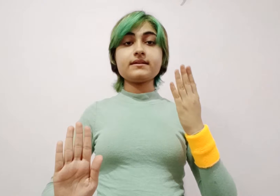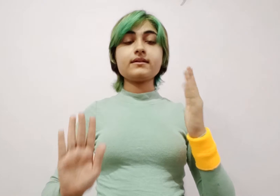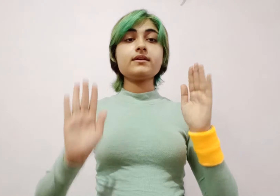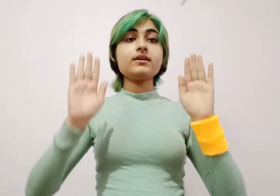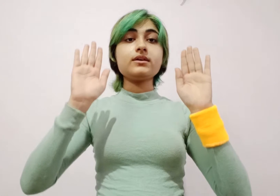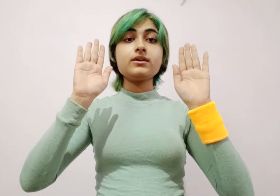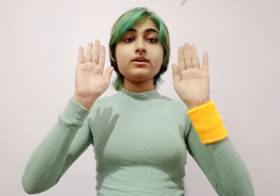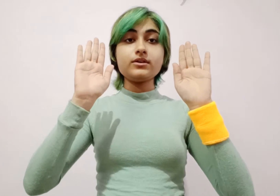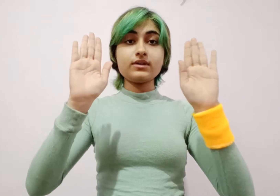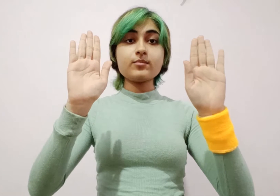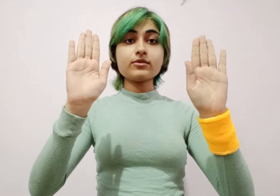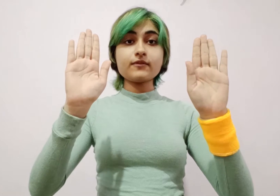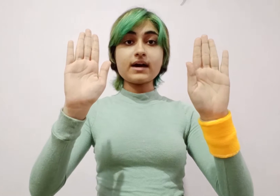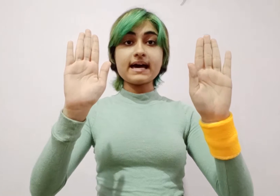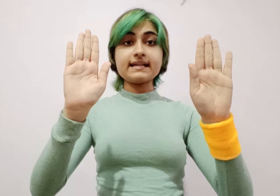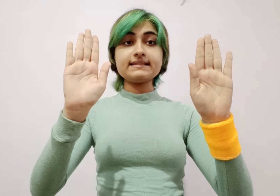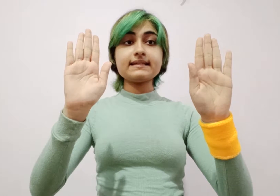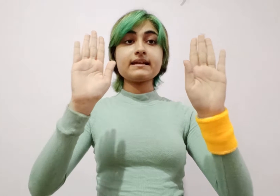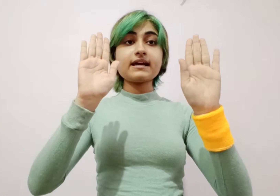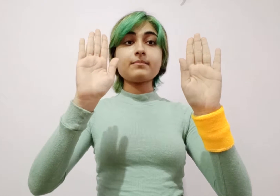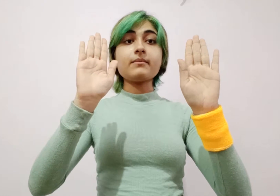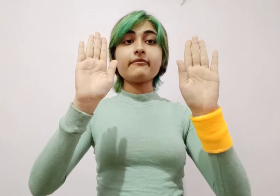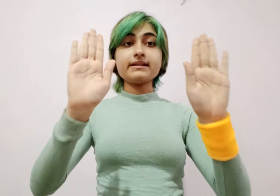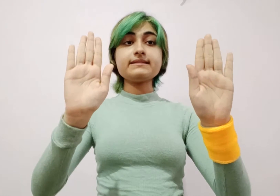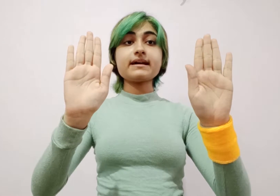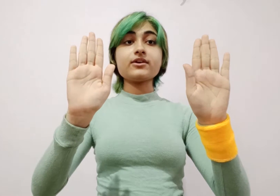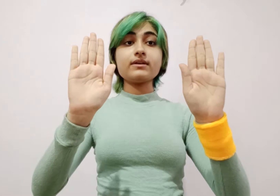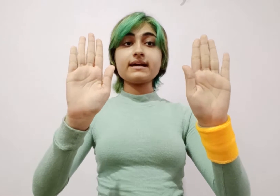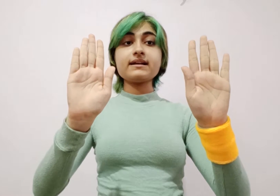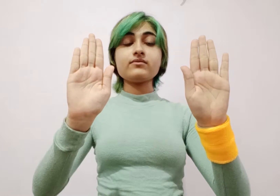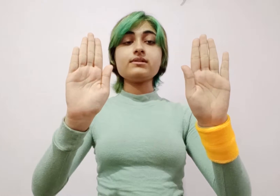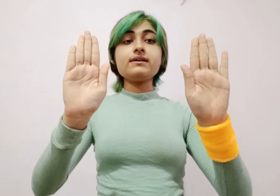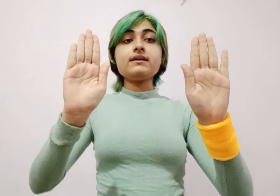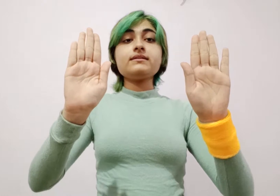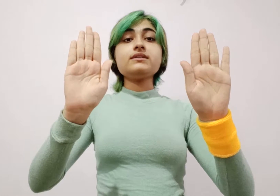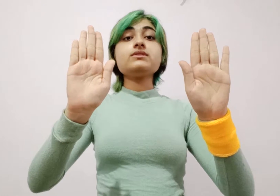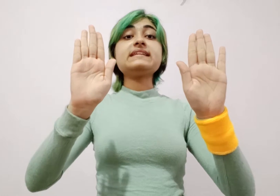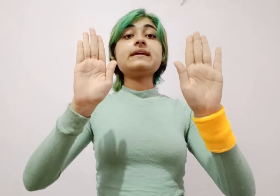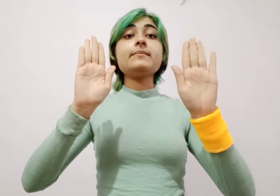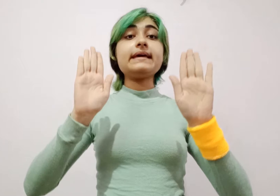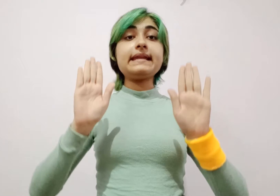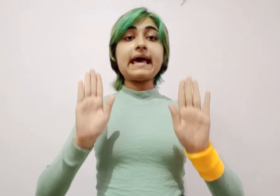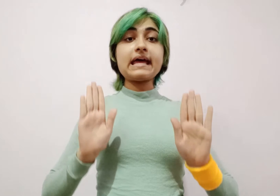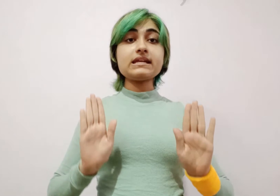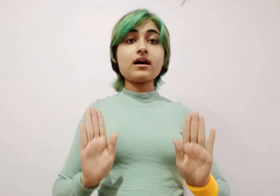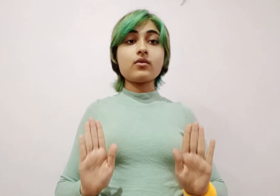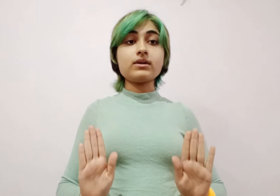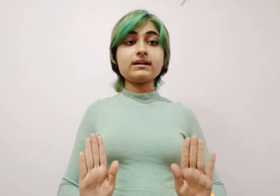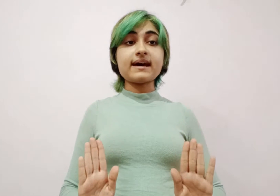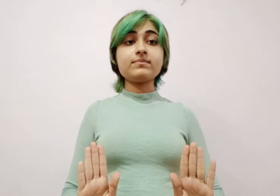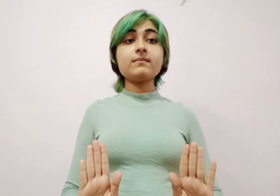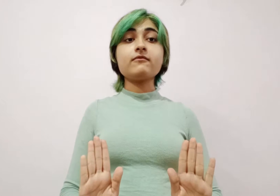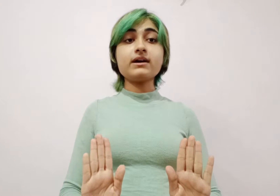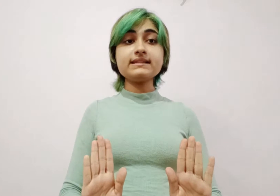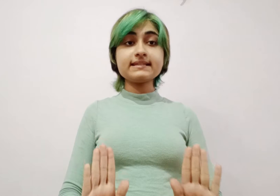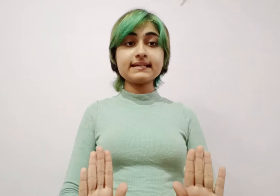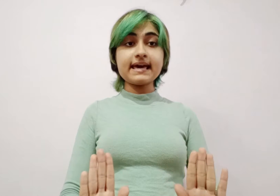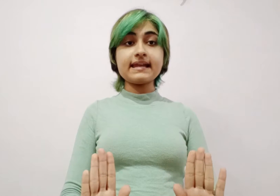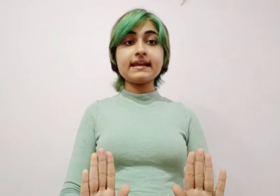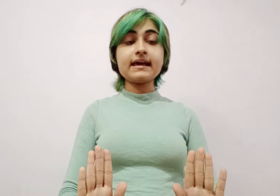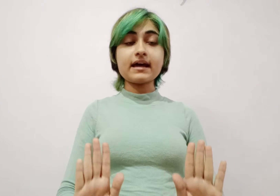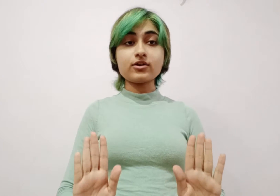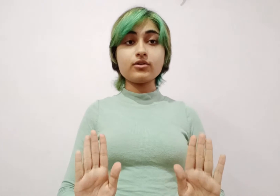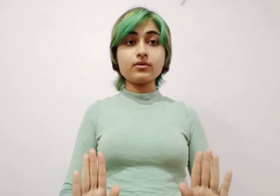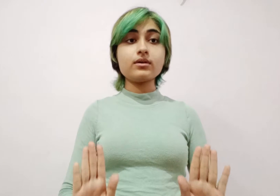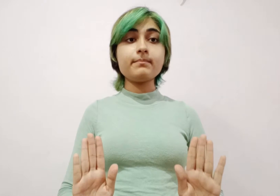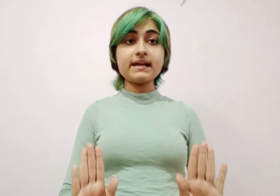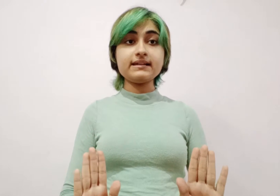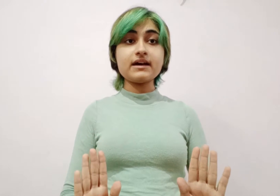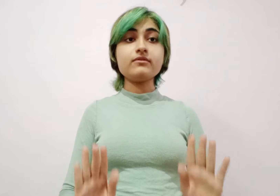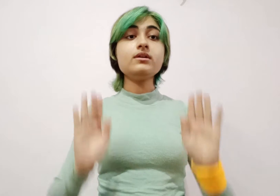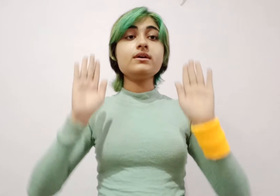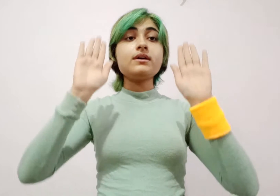You take both of your hands, tap them once at your neck level, then you take them in and down and tap them once again at your lower belly level.